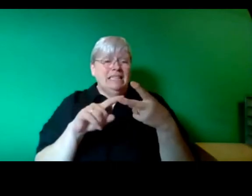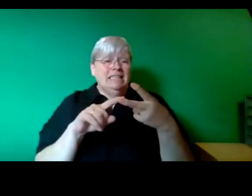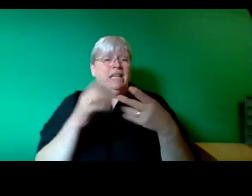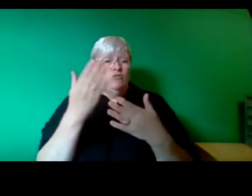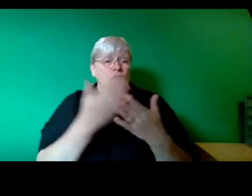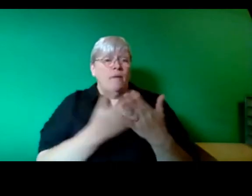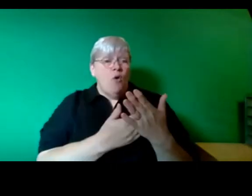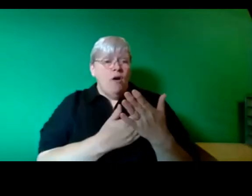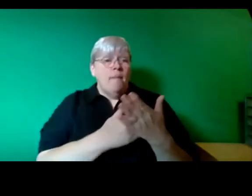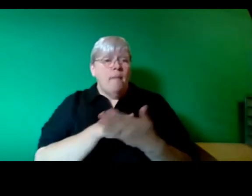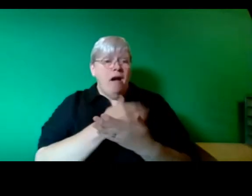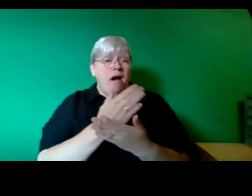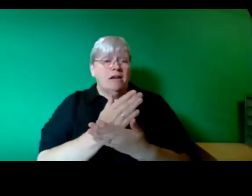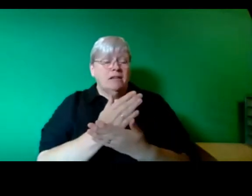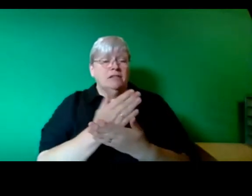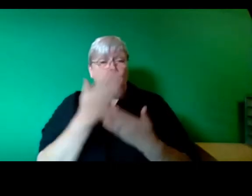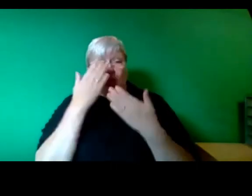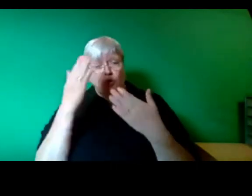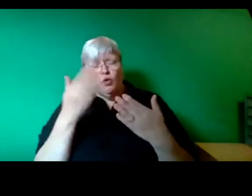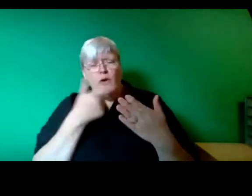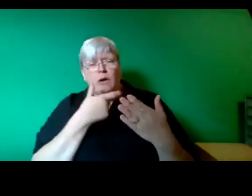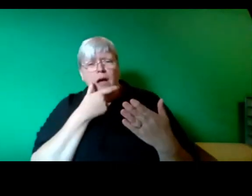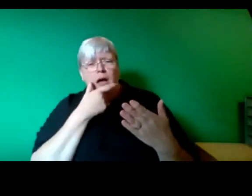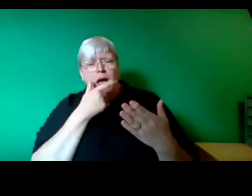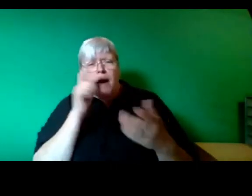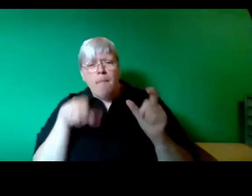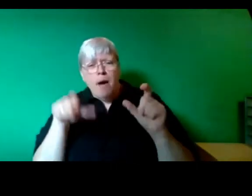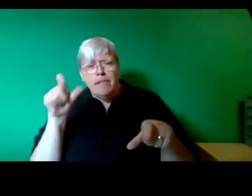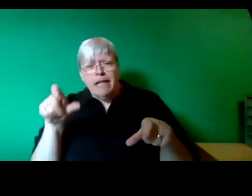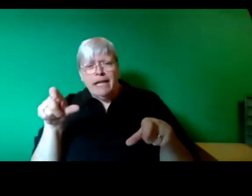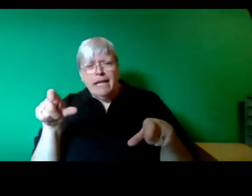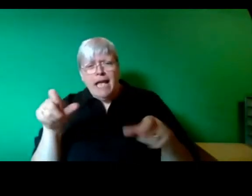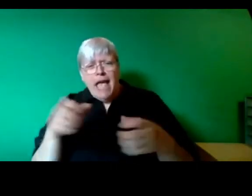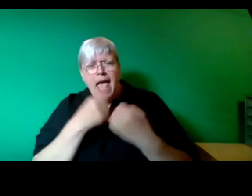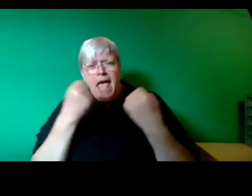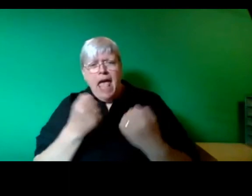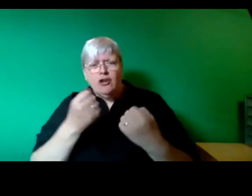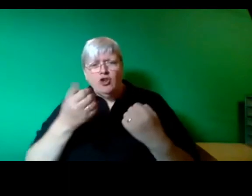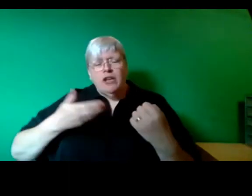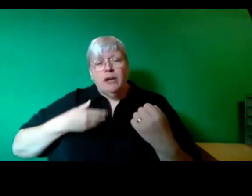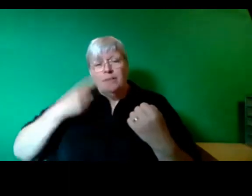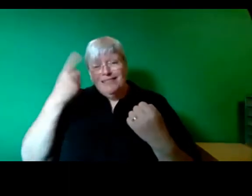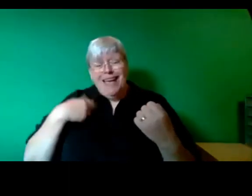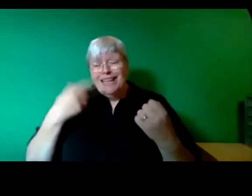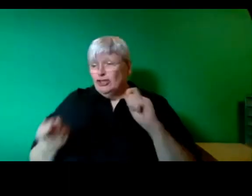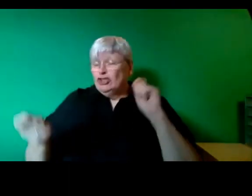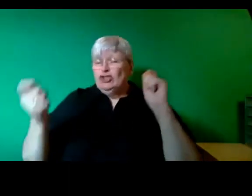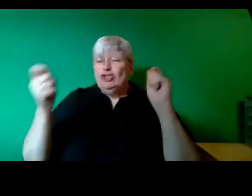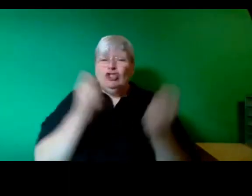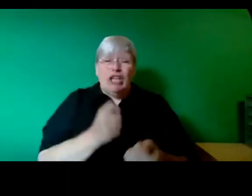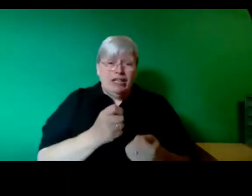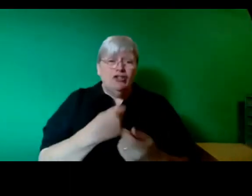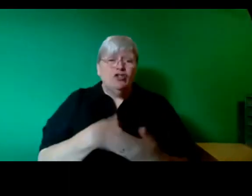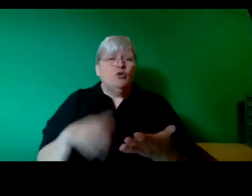public energy companies can do in driving a just transition and an effective decarbonization. It's